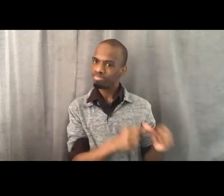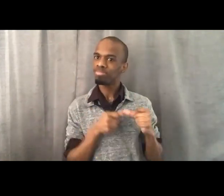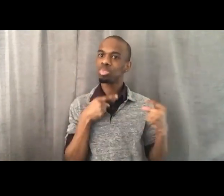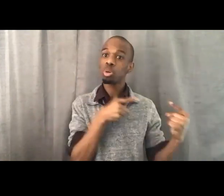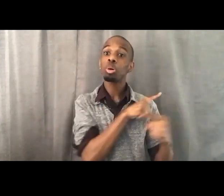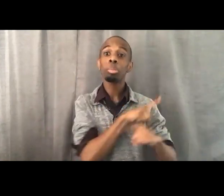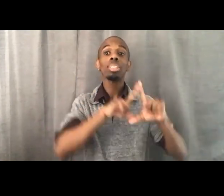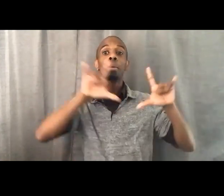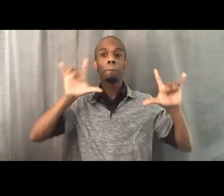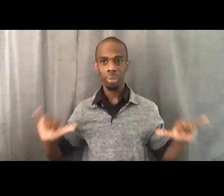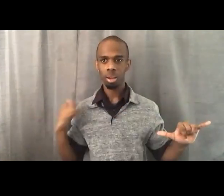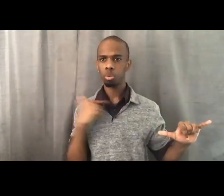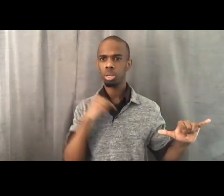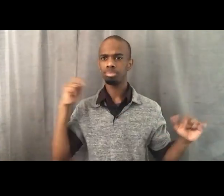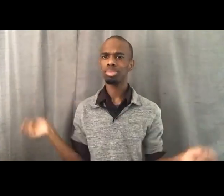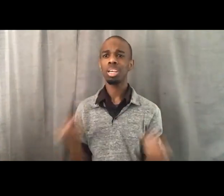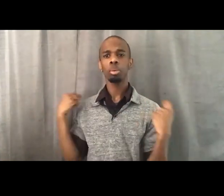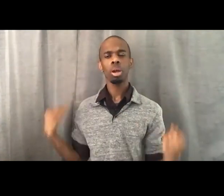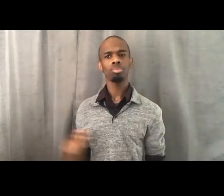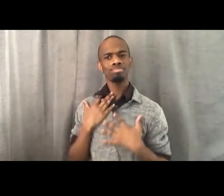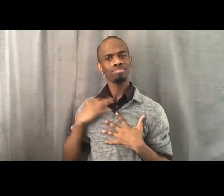So the idea that Garcetti is trying